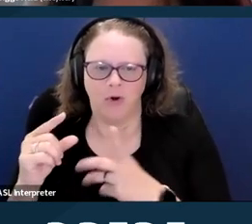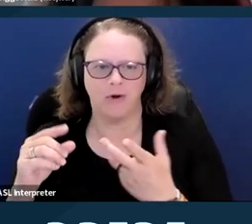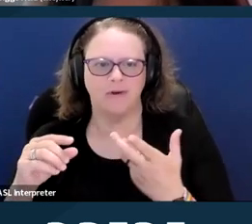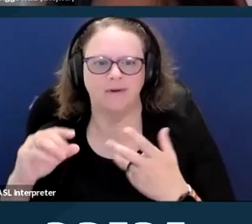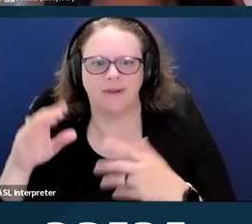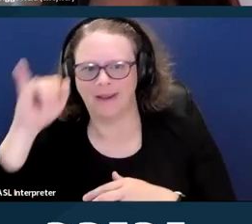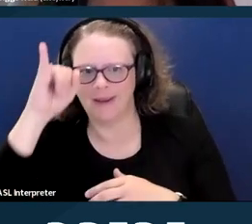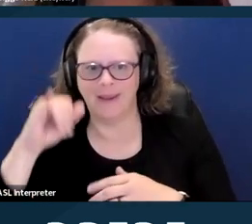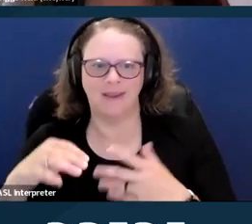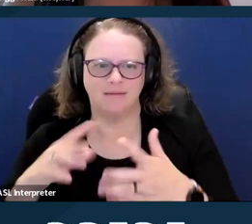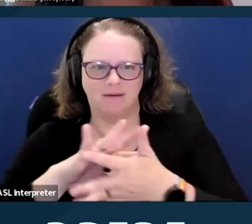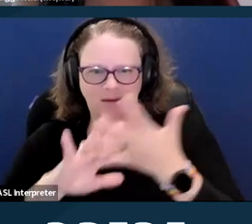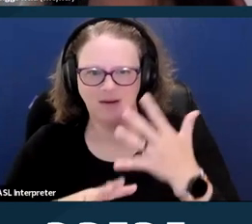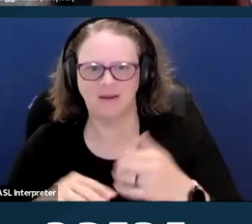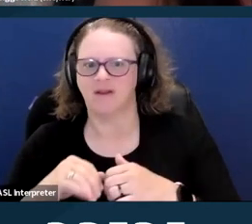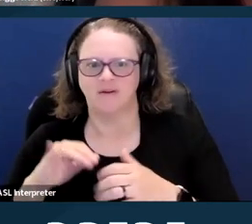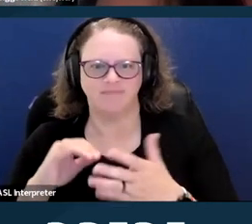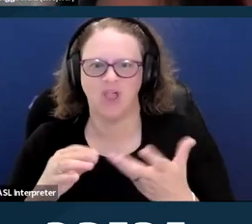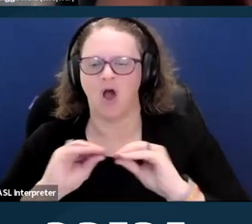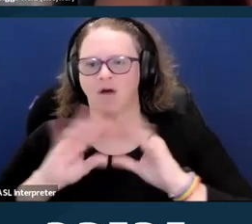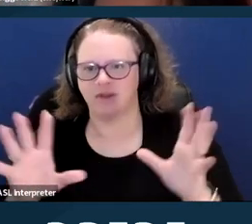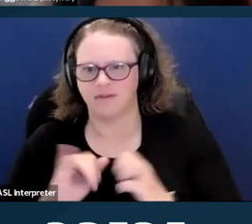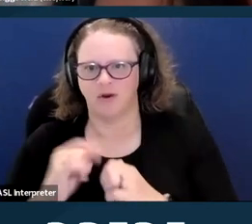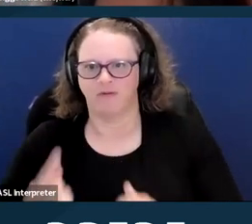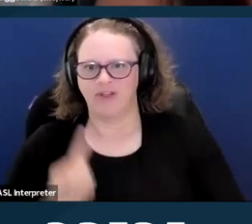They're rooted in eugenics and institutionalization.